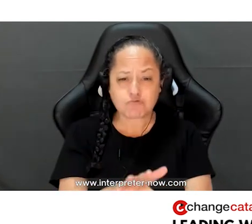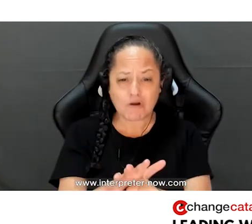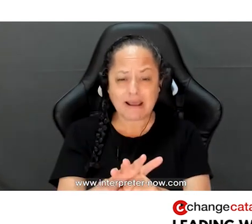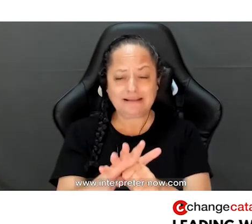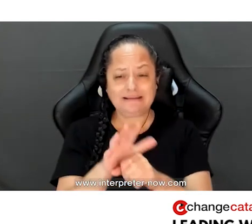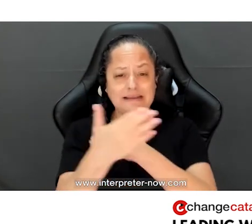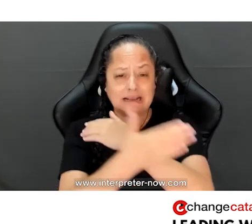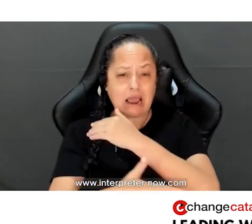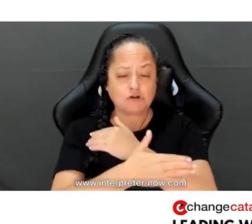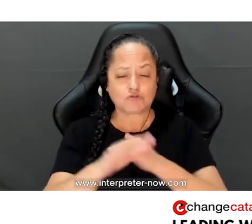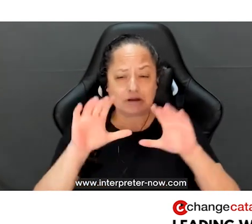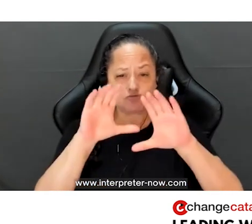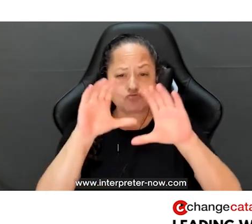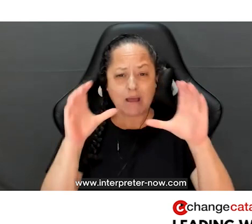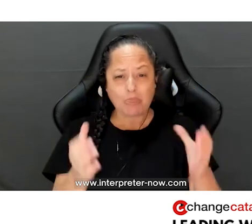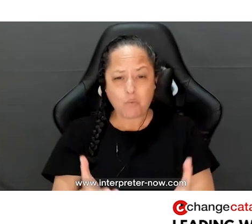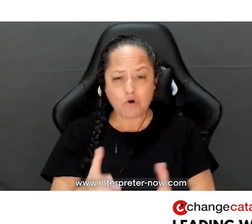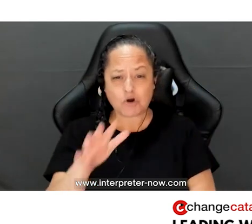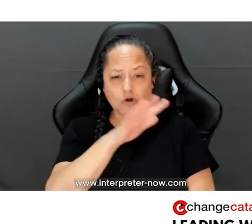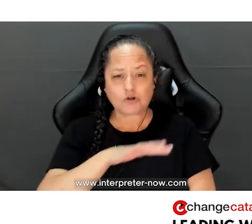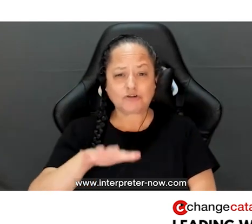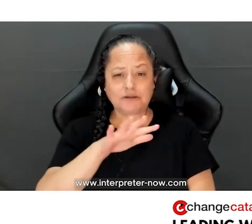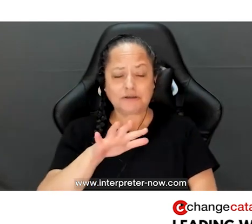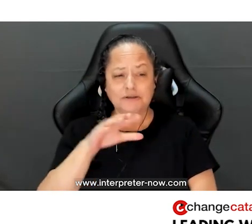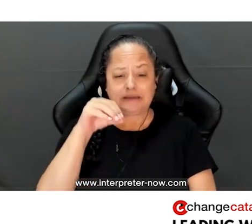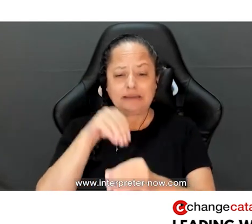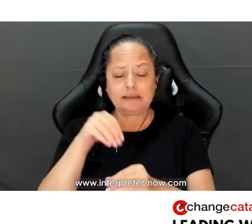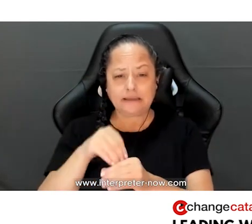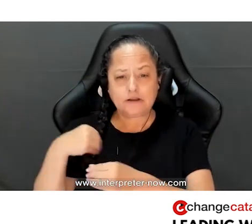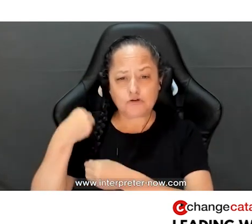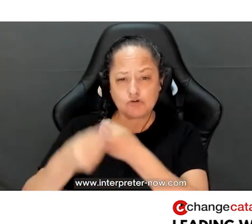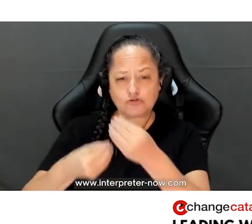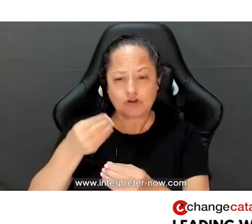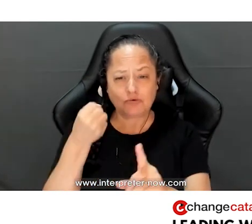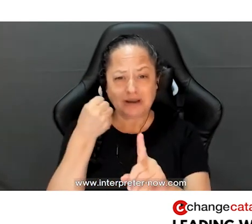Black people have been oppressed in countries around the world. There is an intergenerational